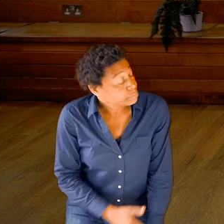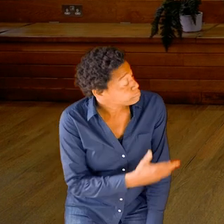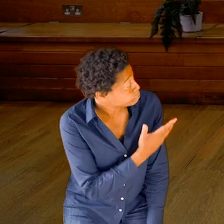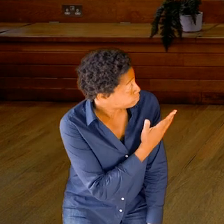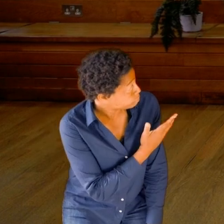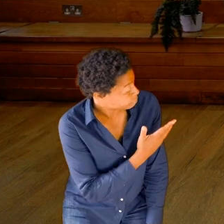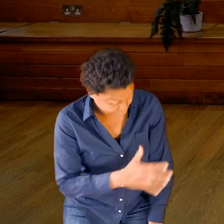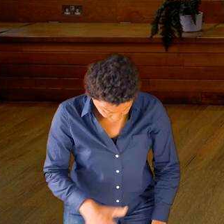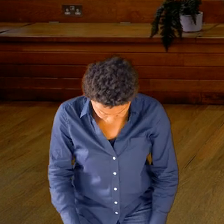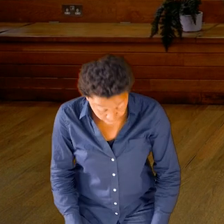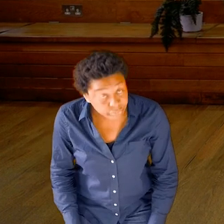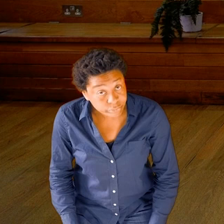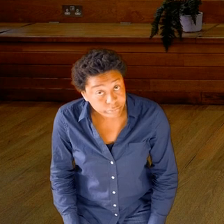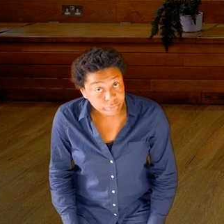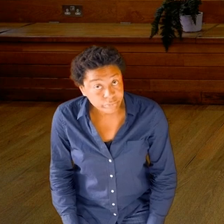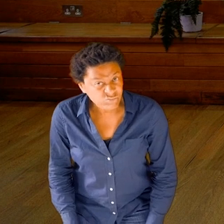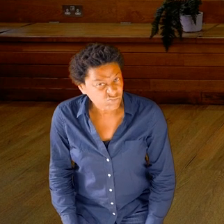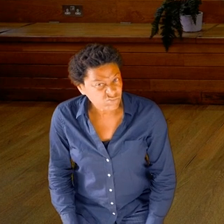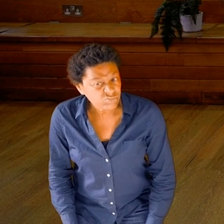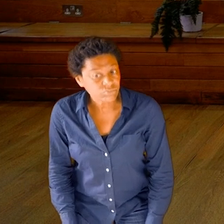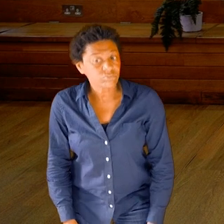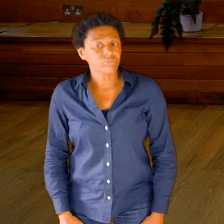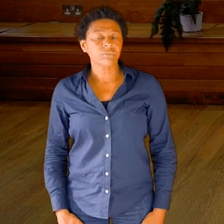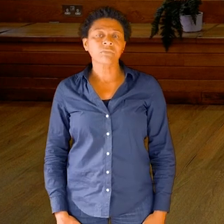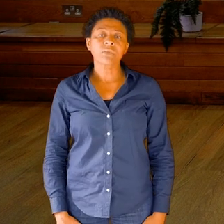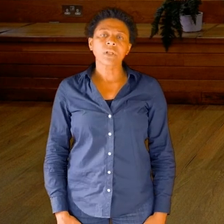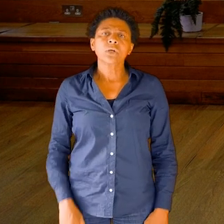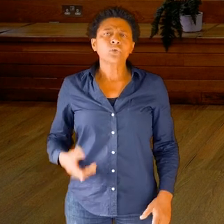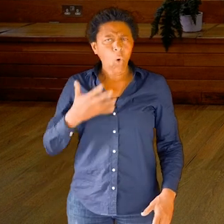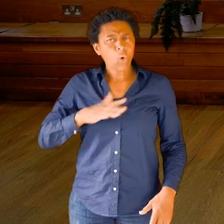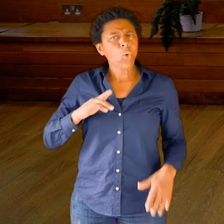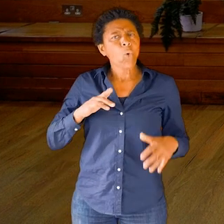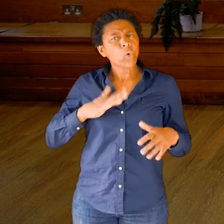like this, where I’m using my hands resting on my thighs, so that I feel the